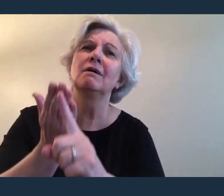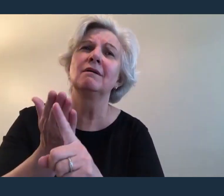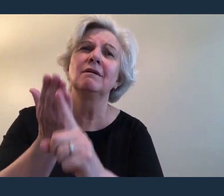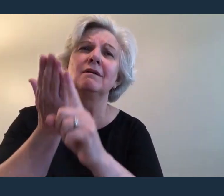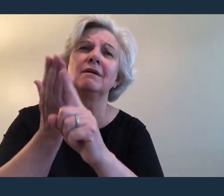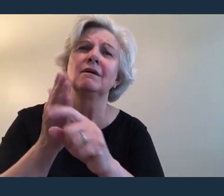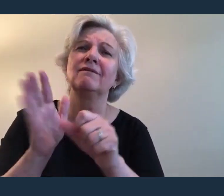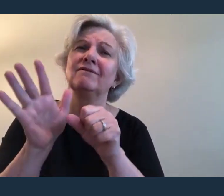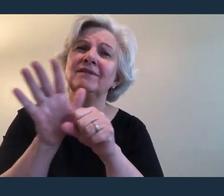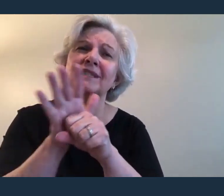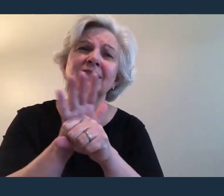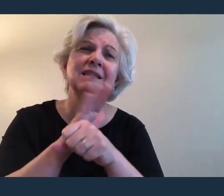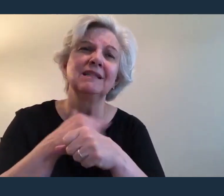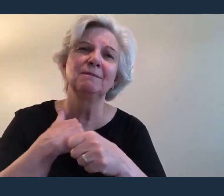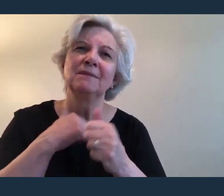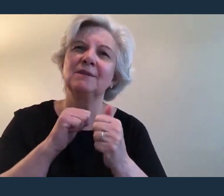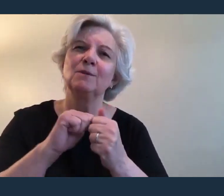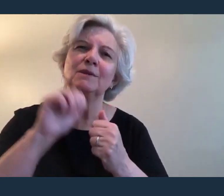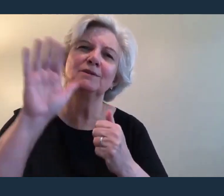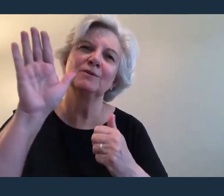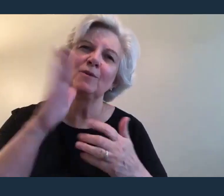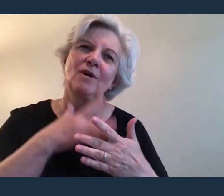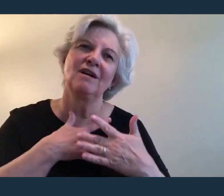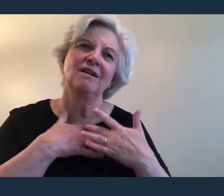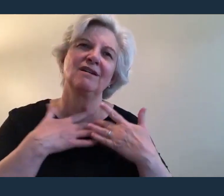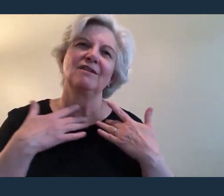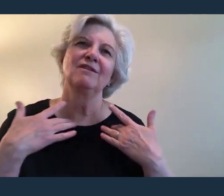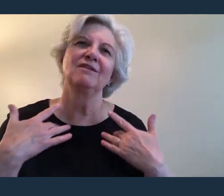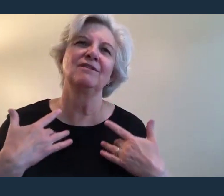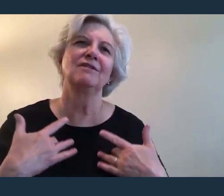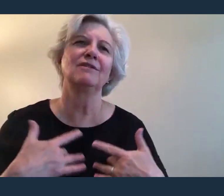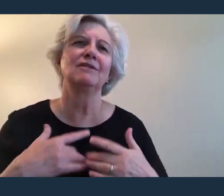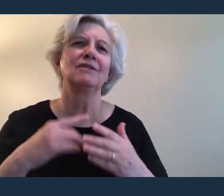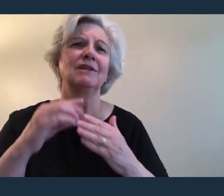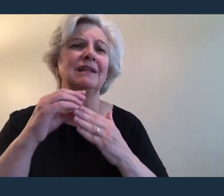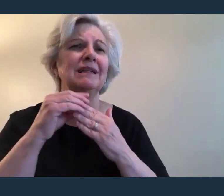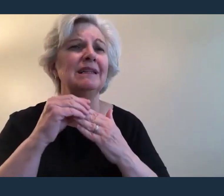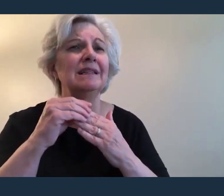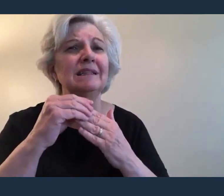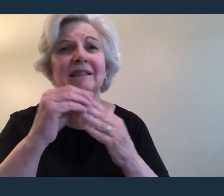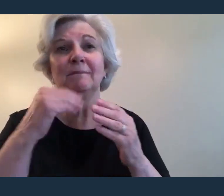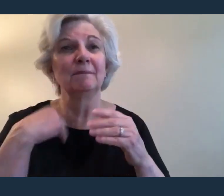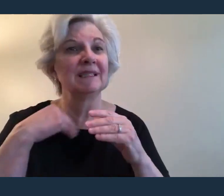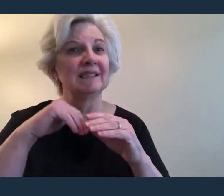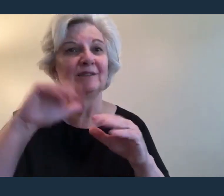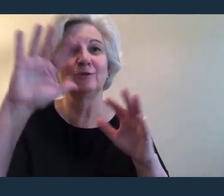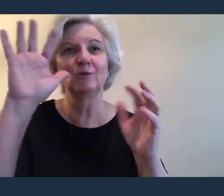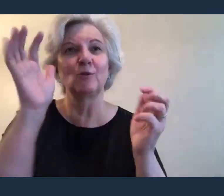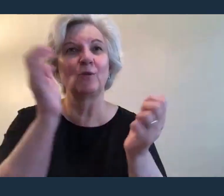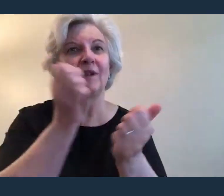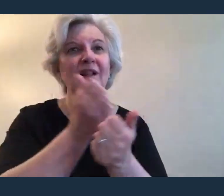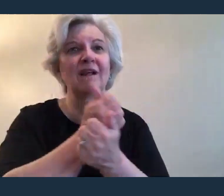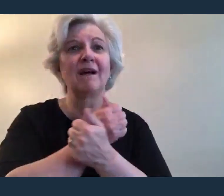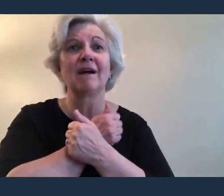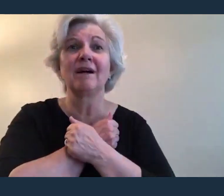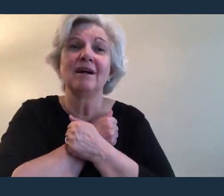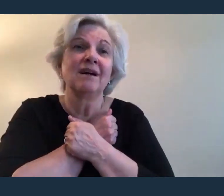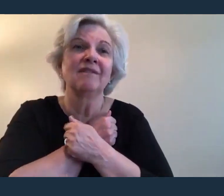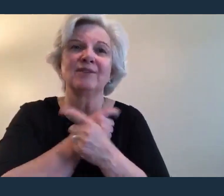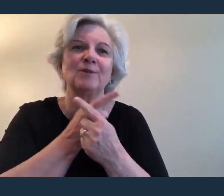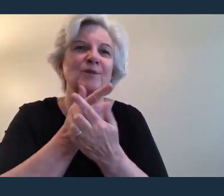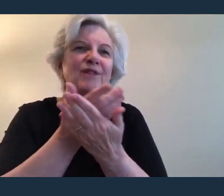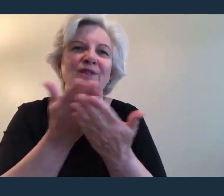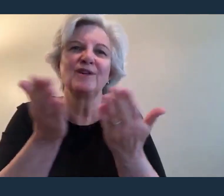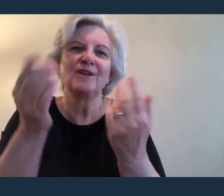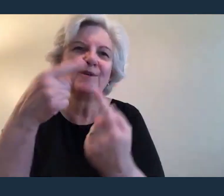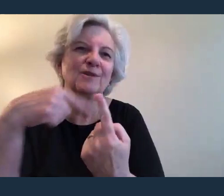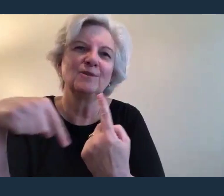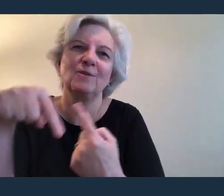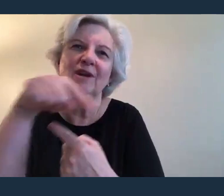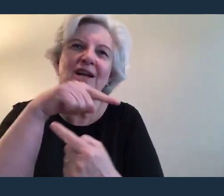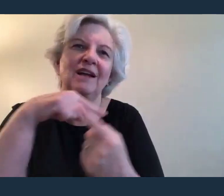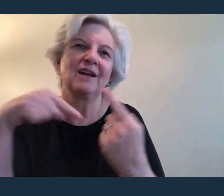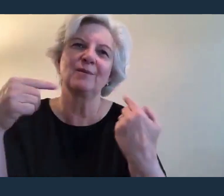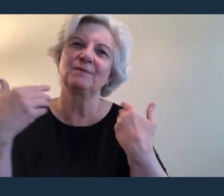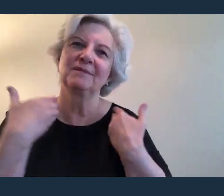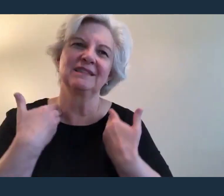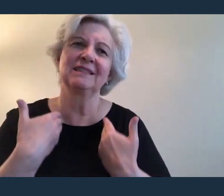And fill me with Your heart And lead me in Your love to those around me